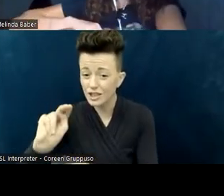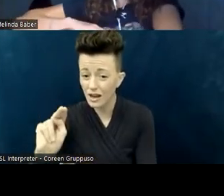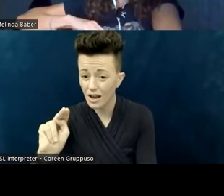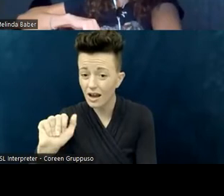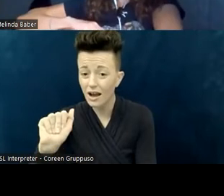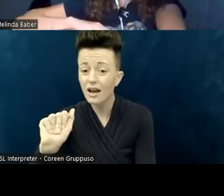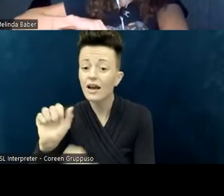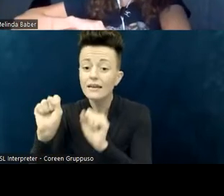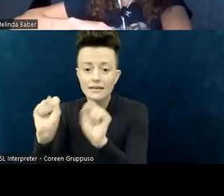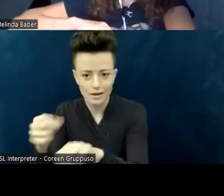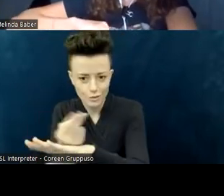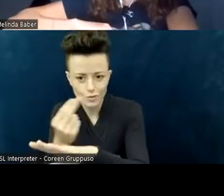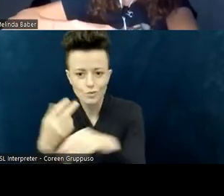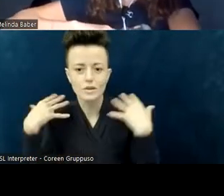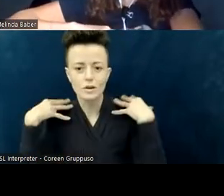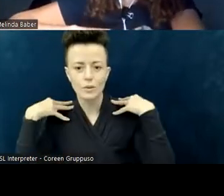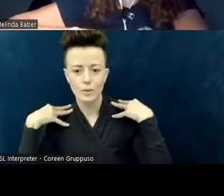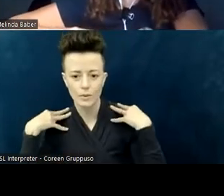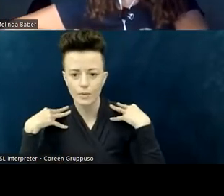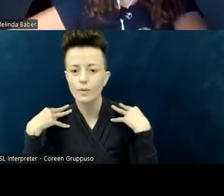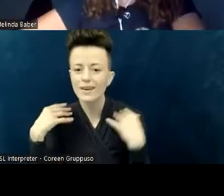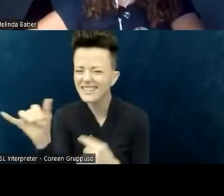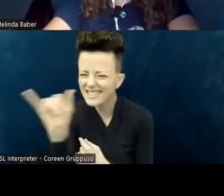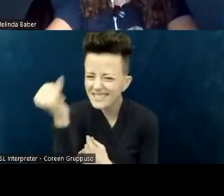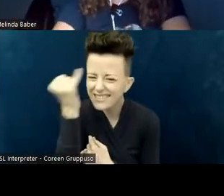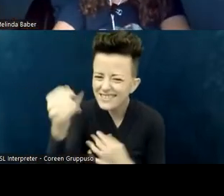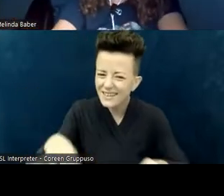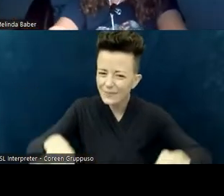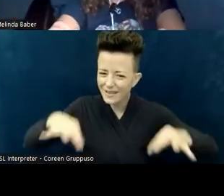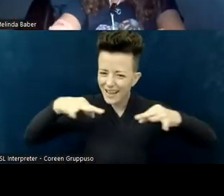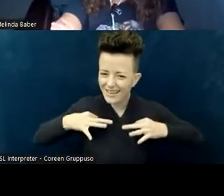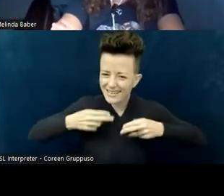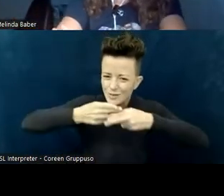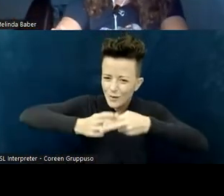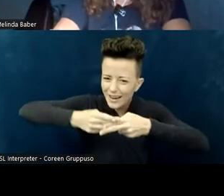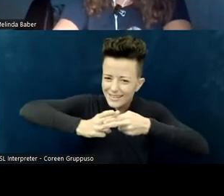weighted blankets have become. A lot of people benefit from this proprioceptive weight